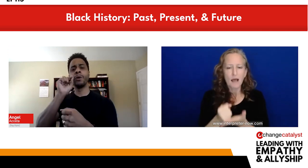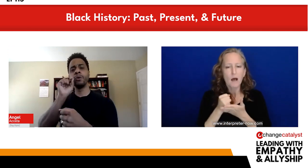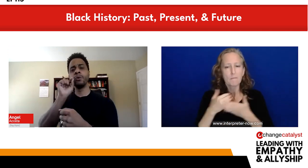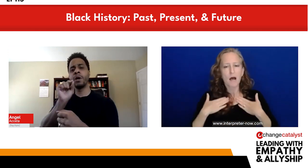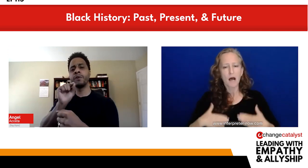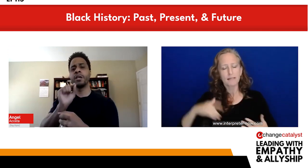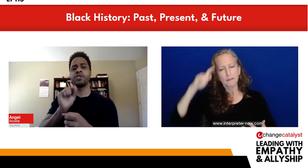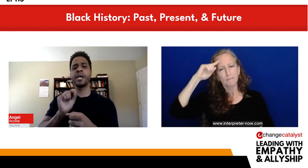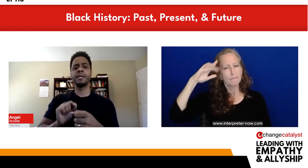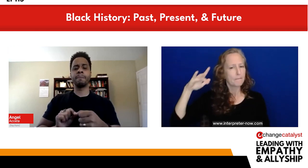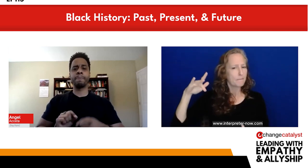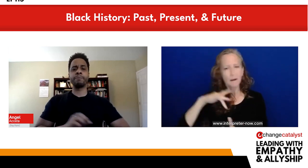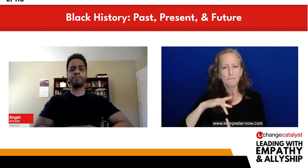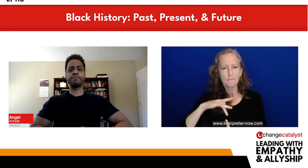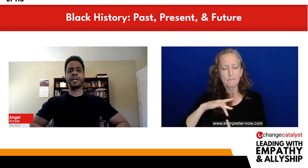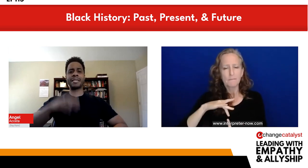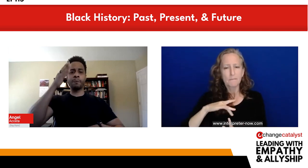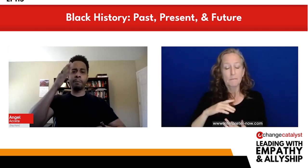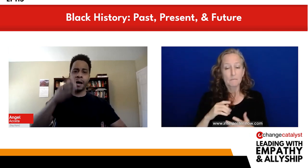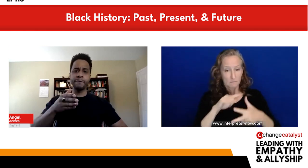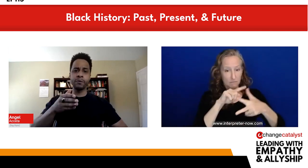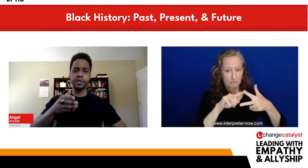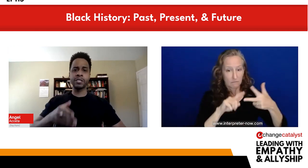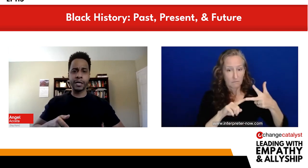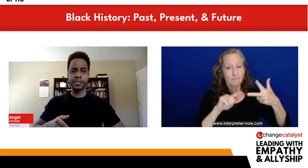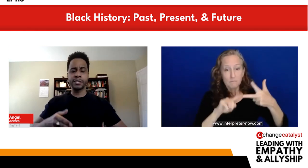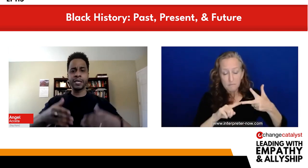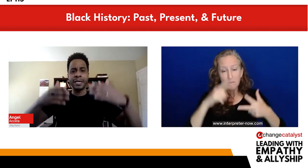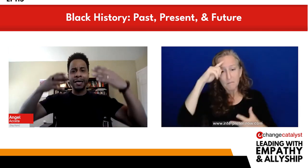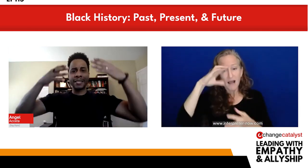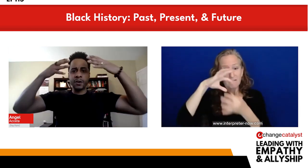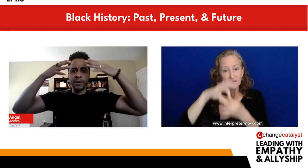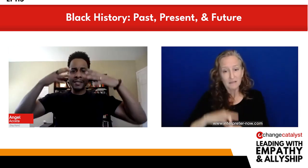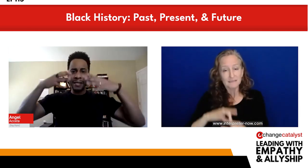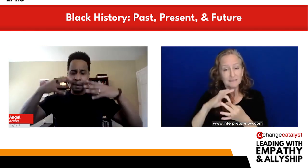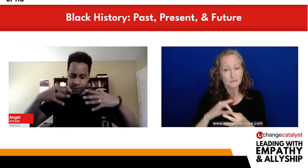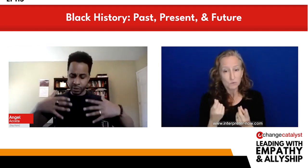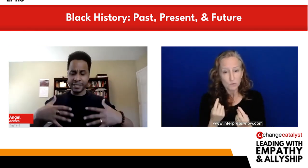So what you want to really understand is that what mindfulness does, is it creates an opportunity